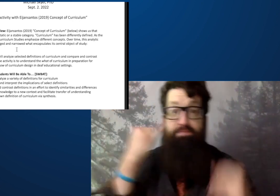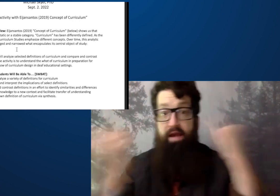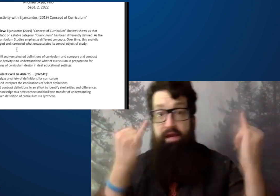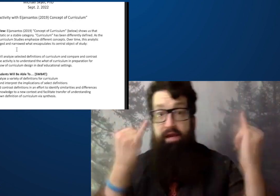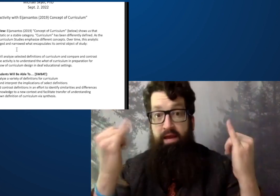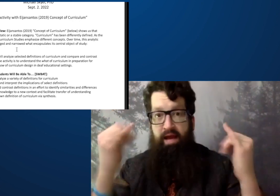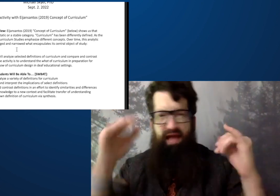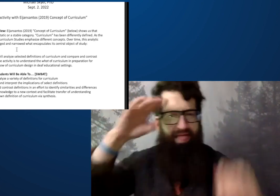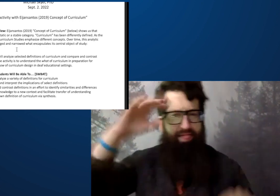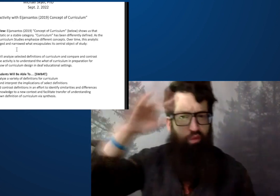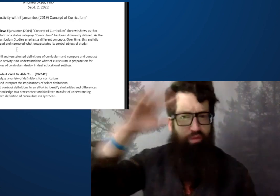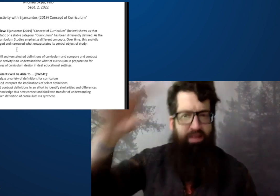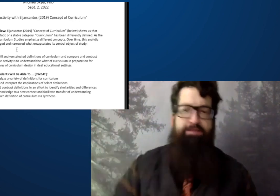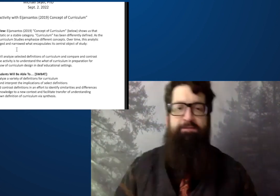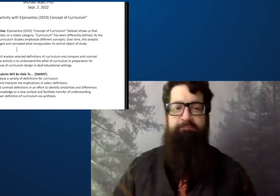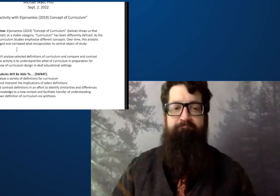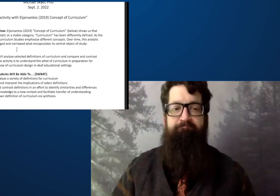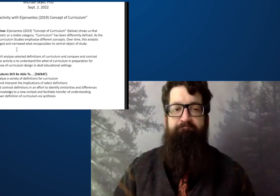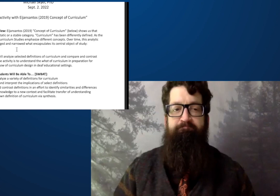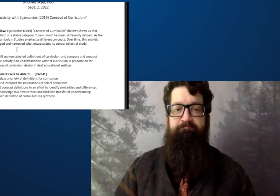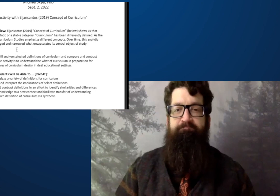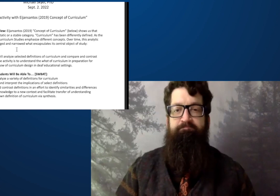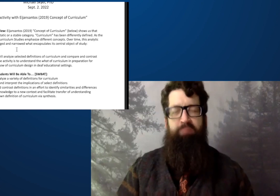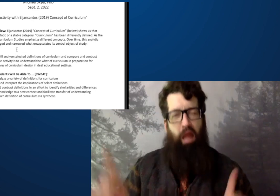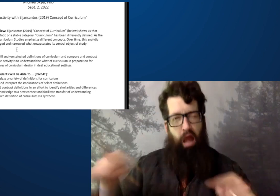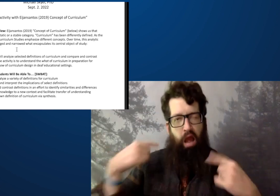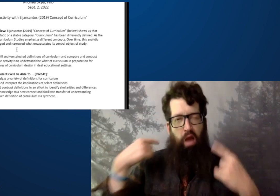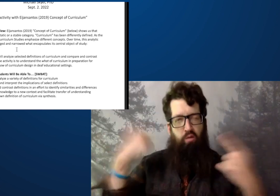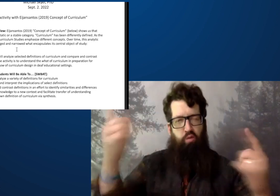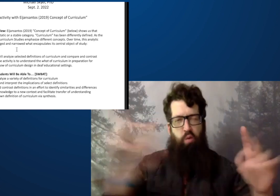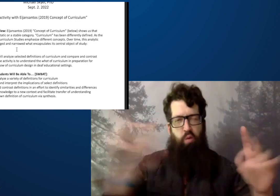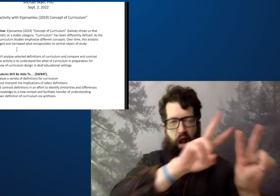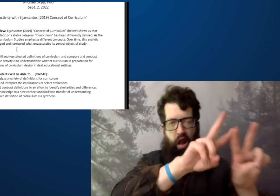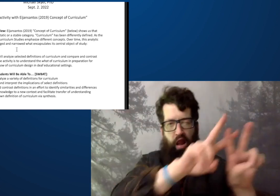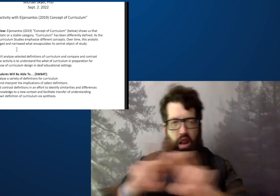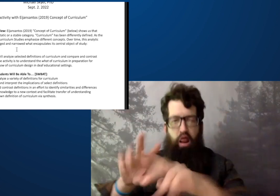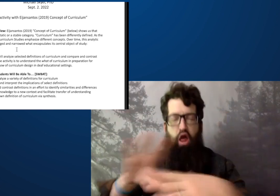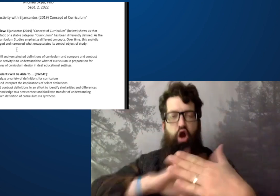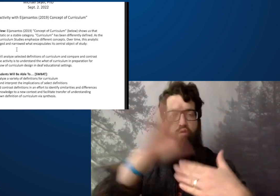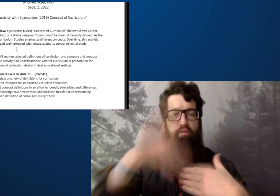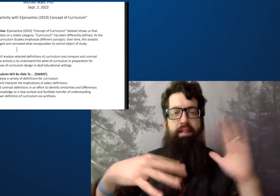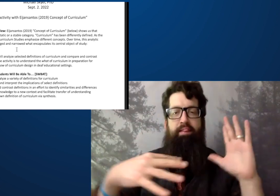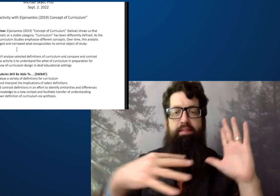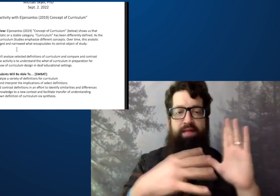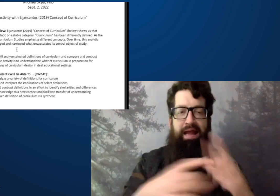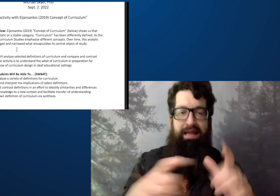categories and the concepts and different ideas and theories and philosophies.